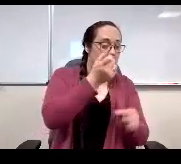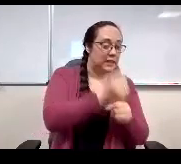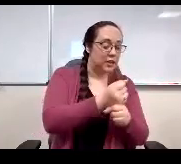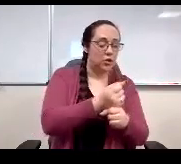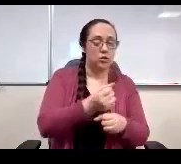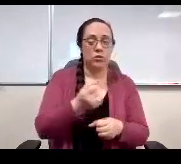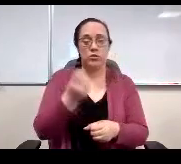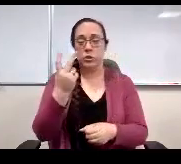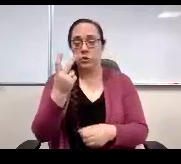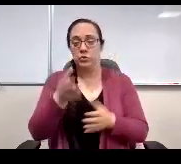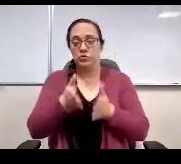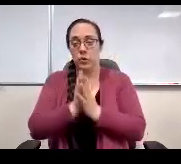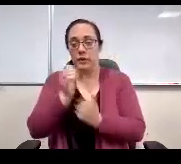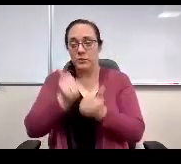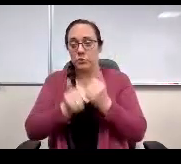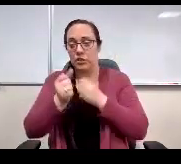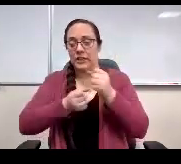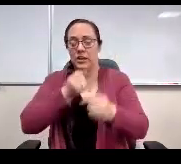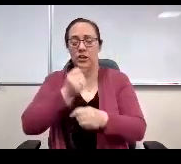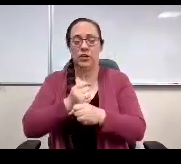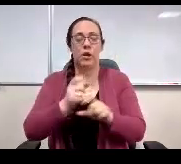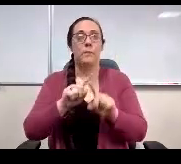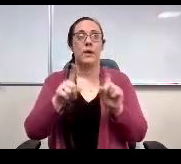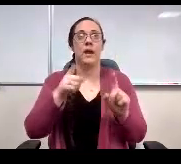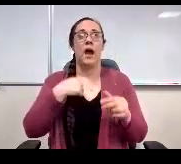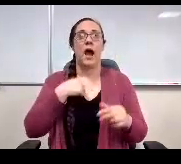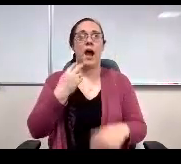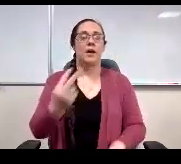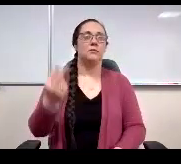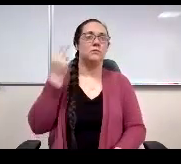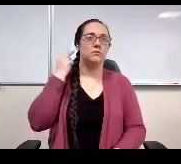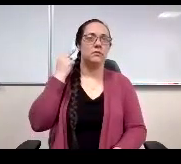I recall the conversation turning back to the authority of,